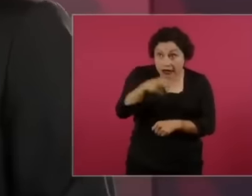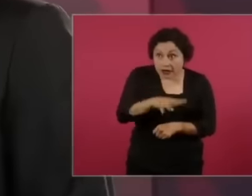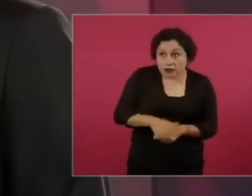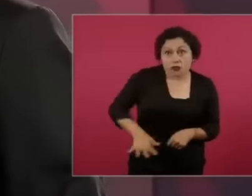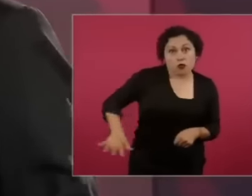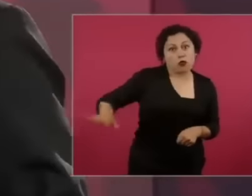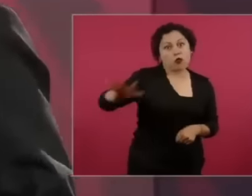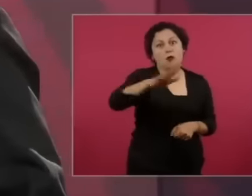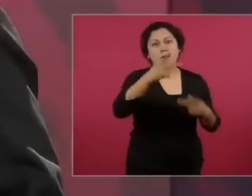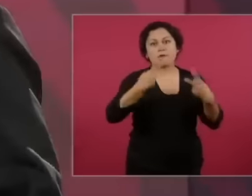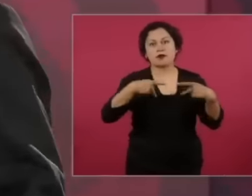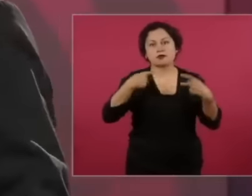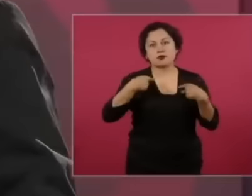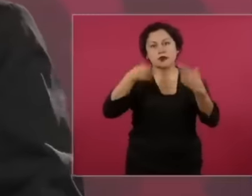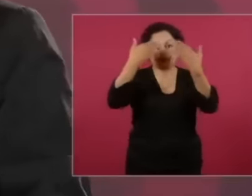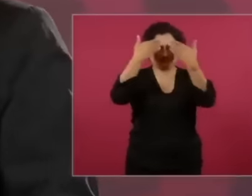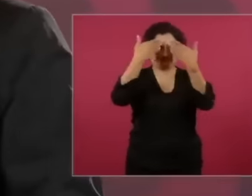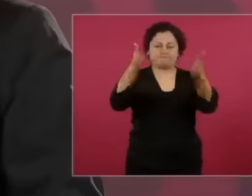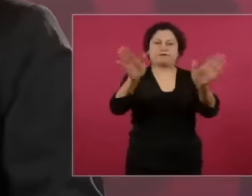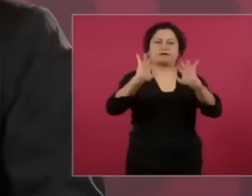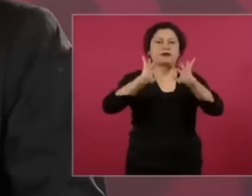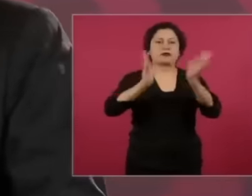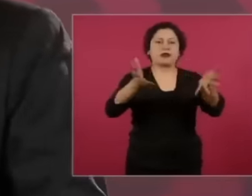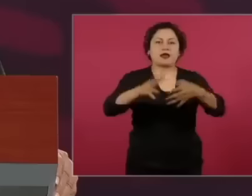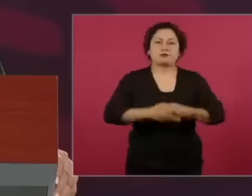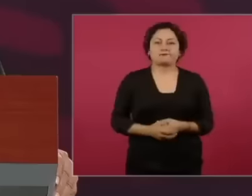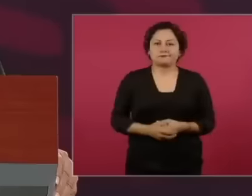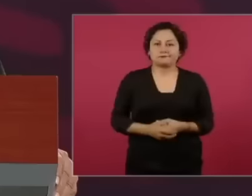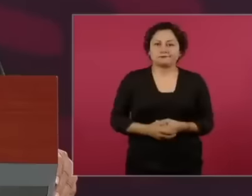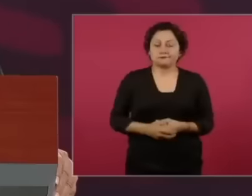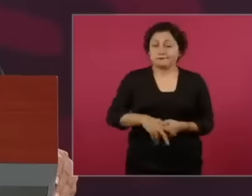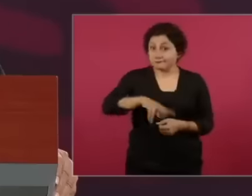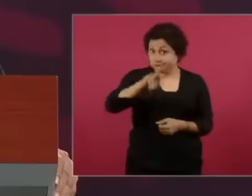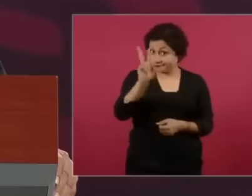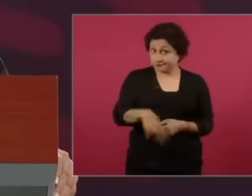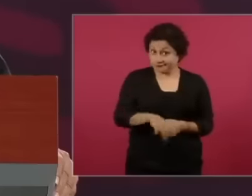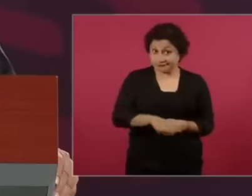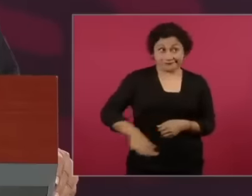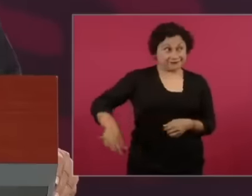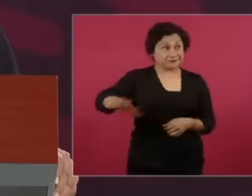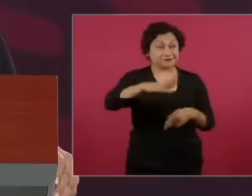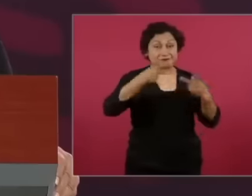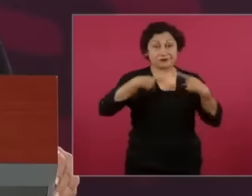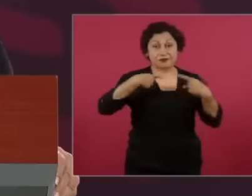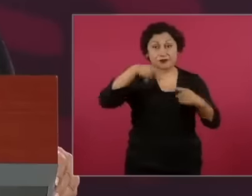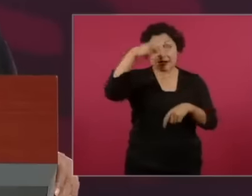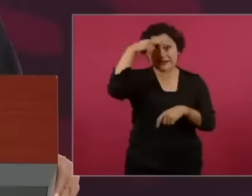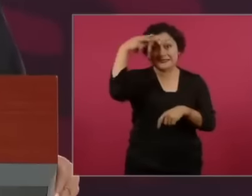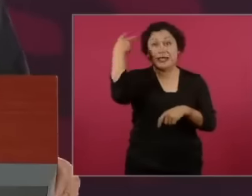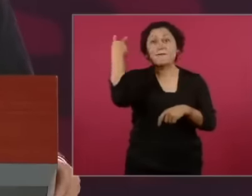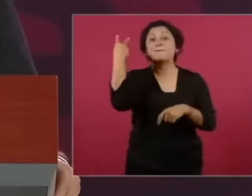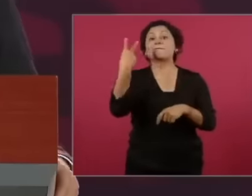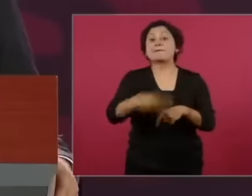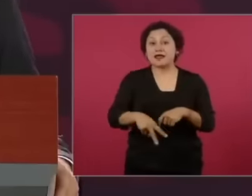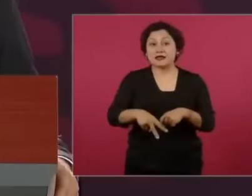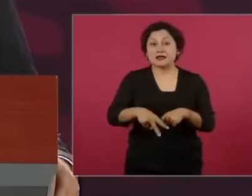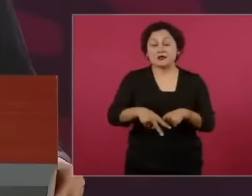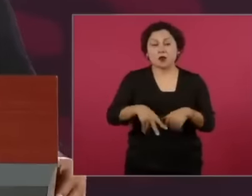vanguard is one of the most conscious people in the world, of the most politicized people in the